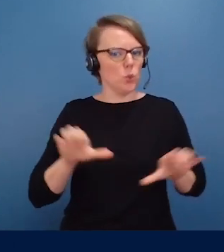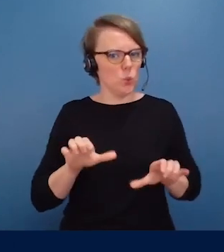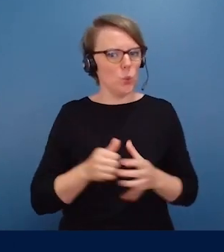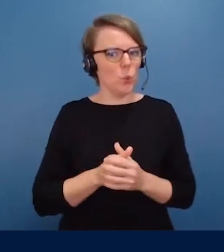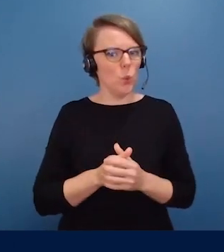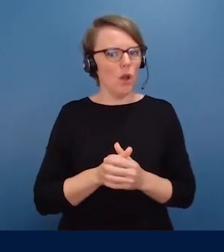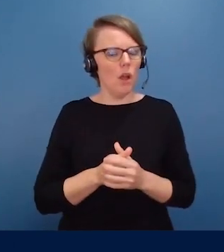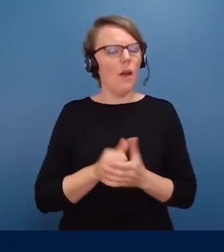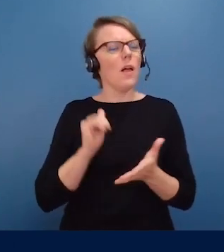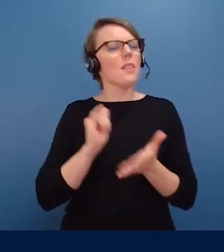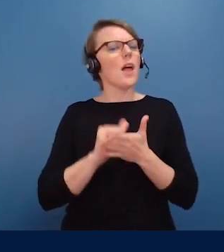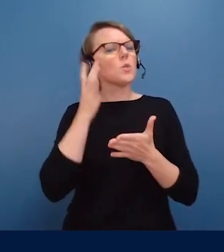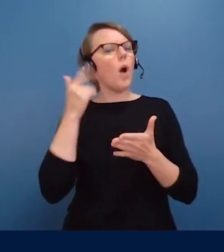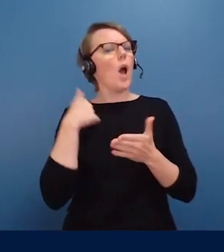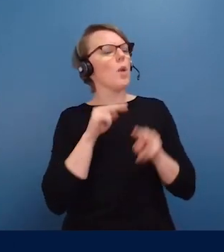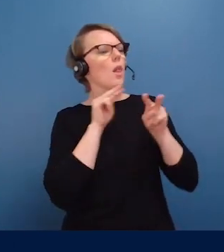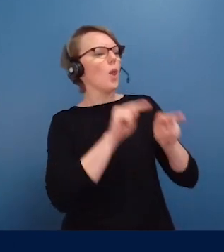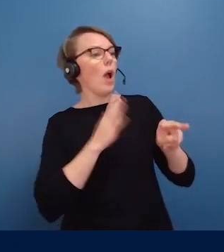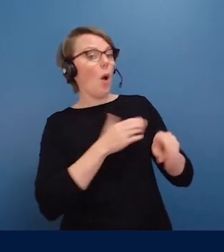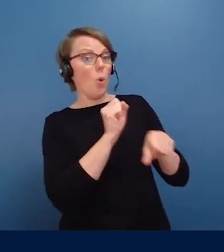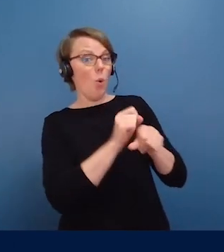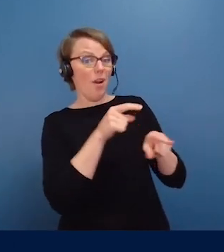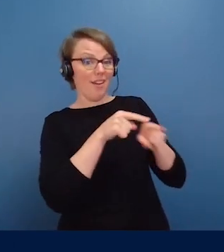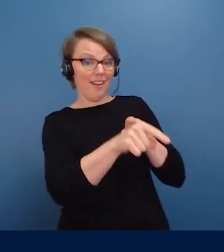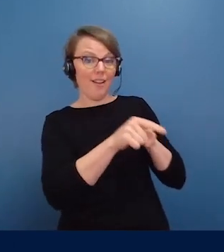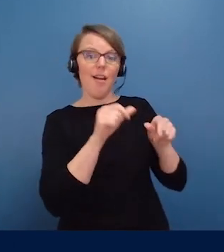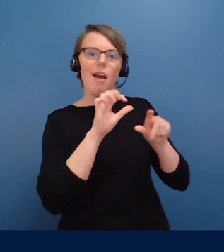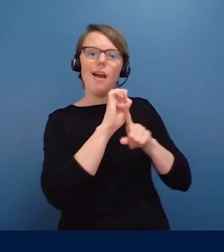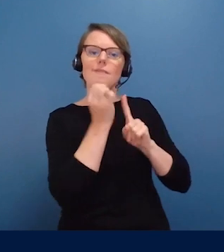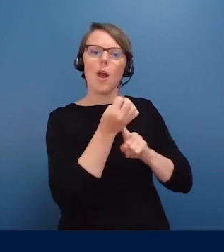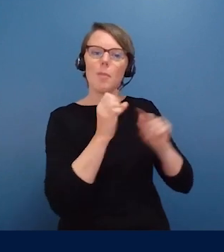of what has worked well for us in the sustainability space.